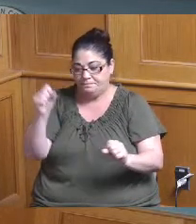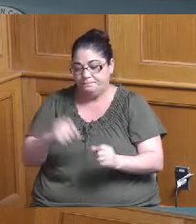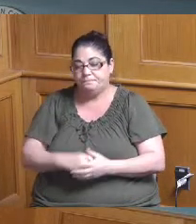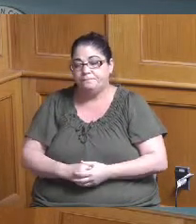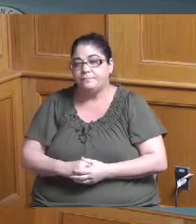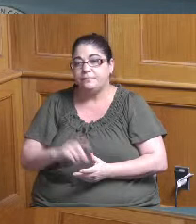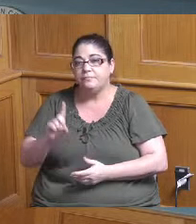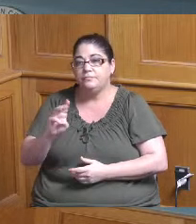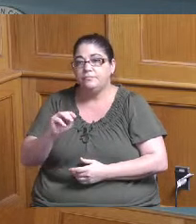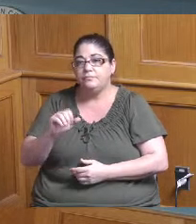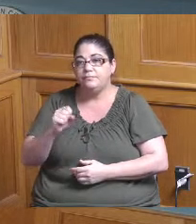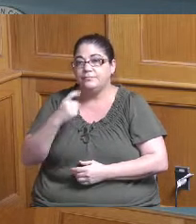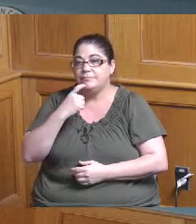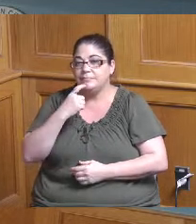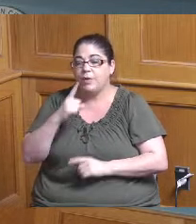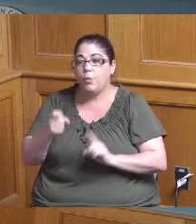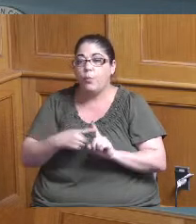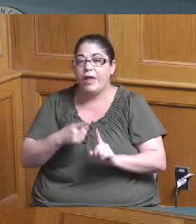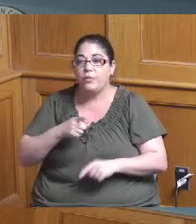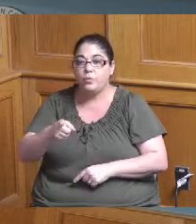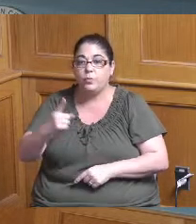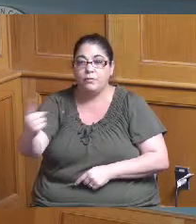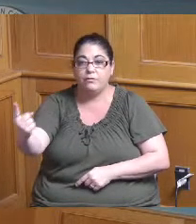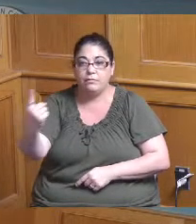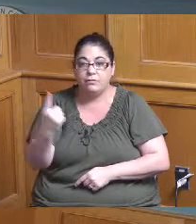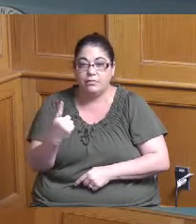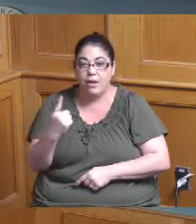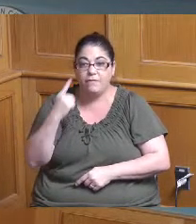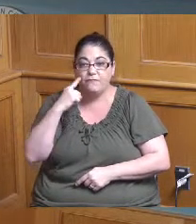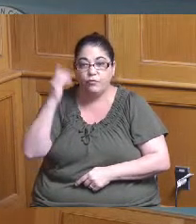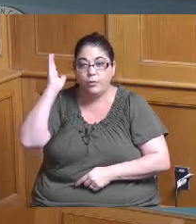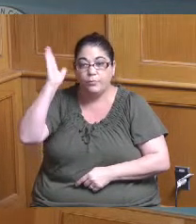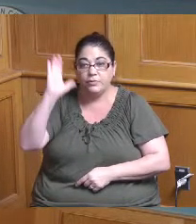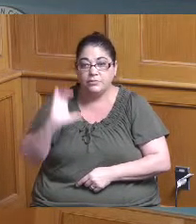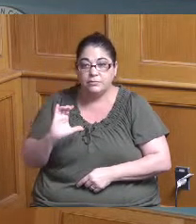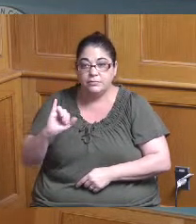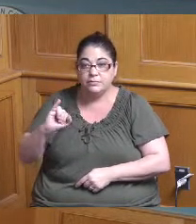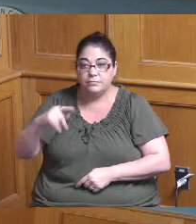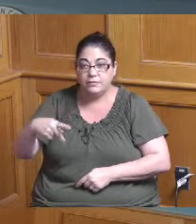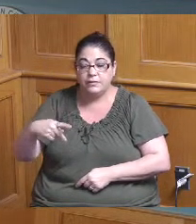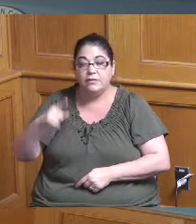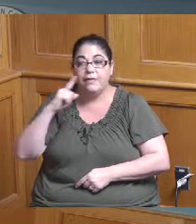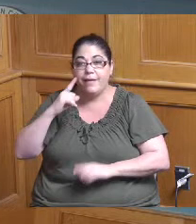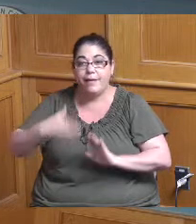so when you come before us for the budget for the CIP and operating budget I guess I should